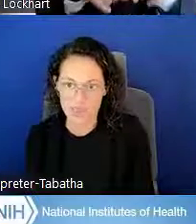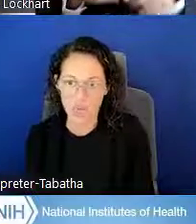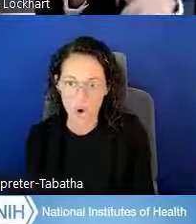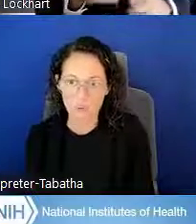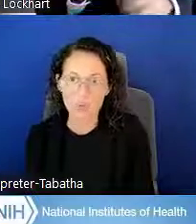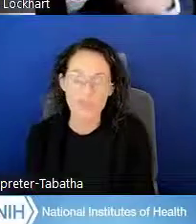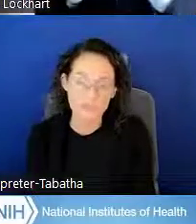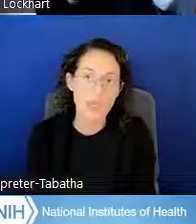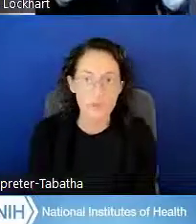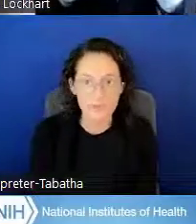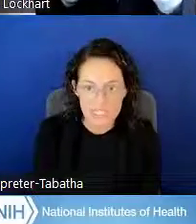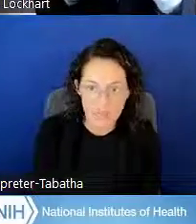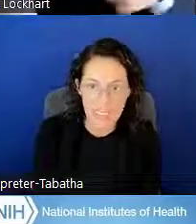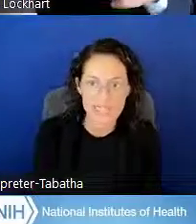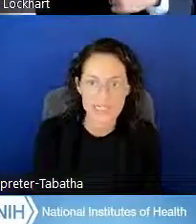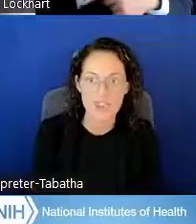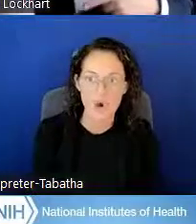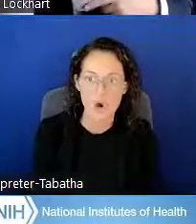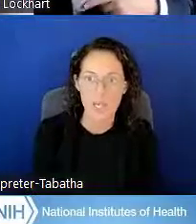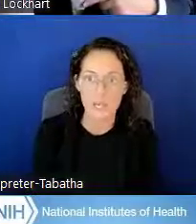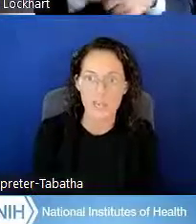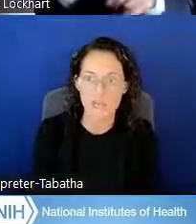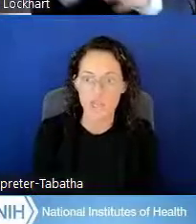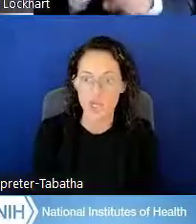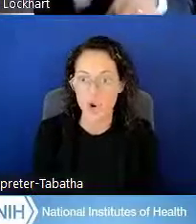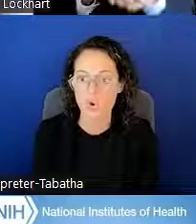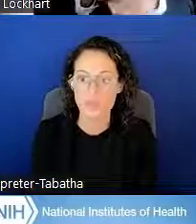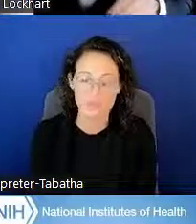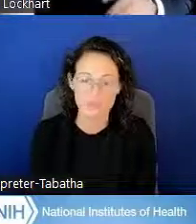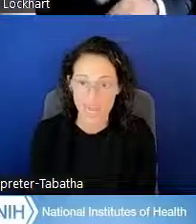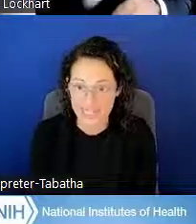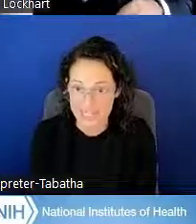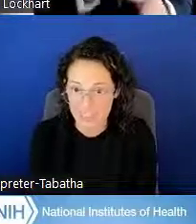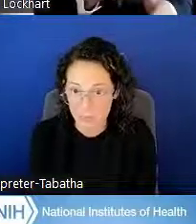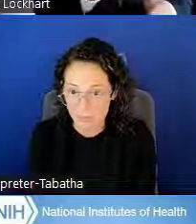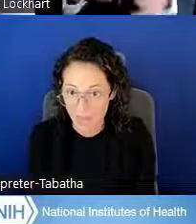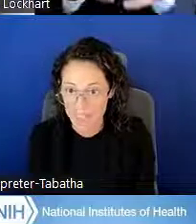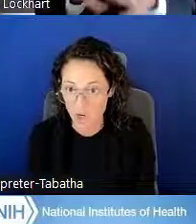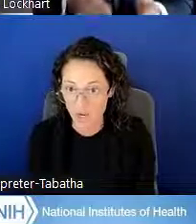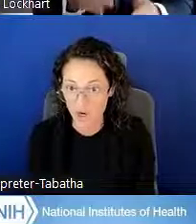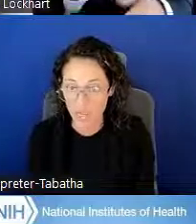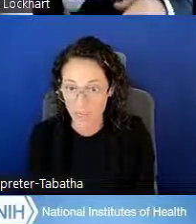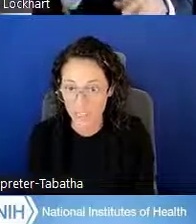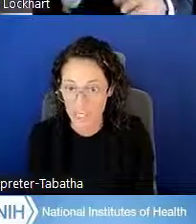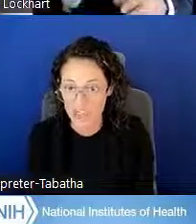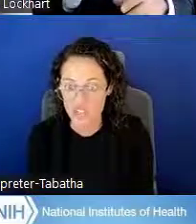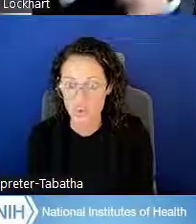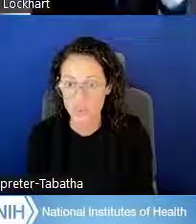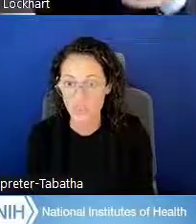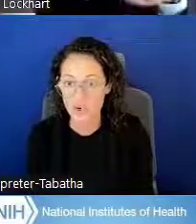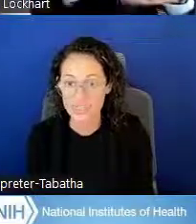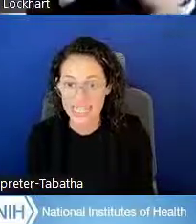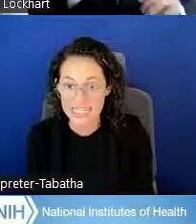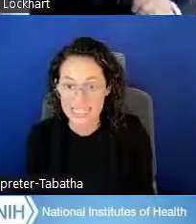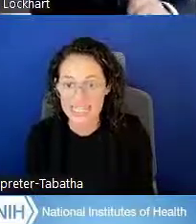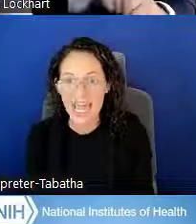So it would be dependent on there is no direct impact on our applications or awardees.